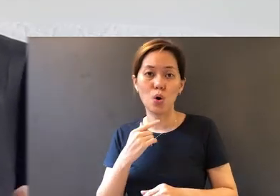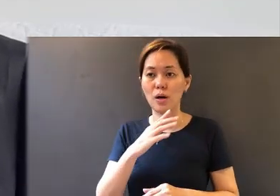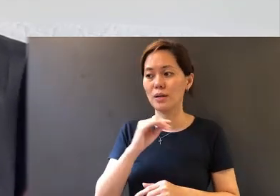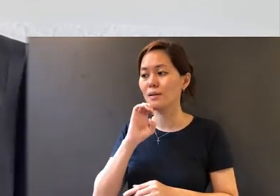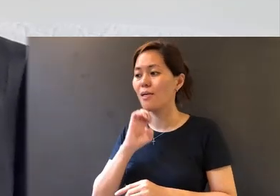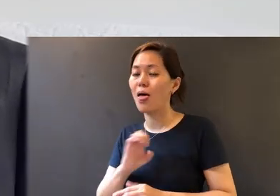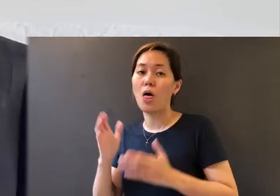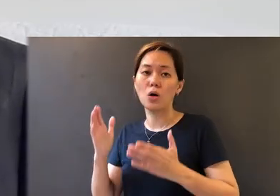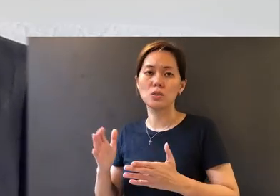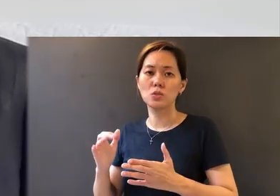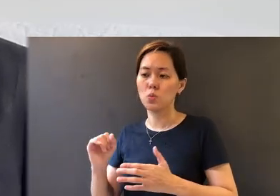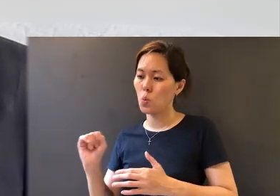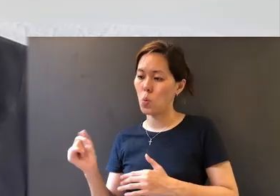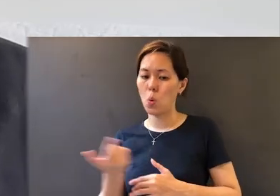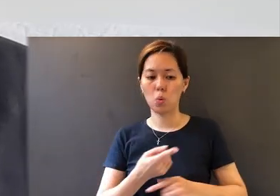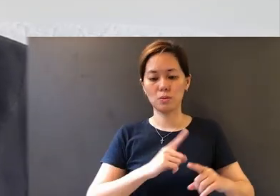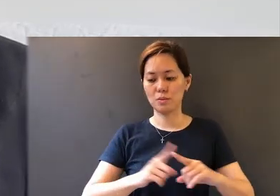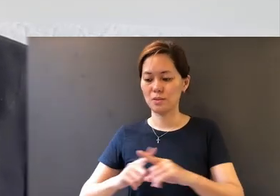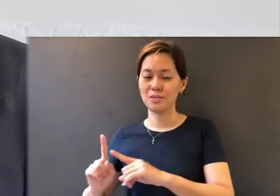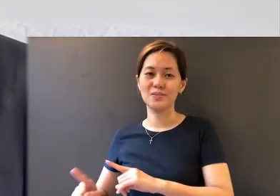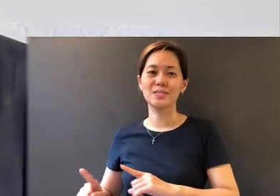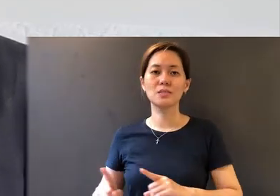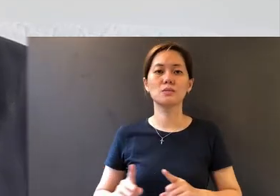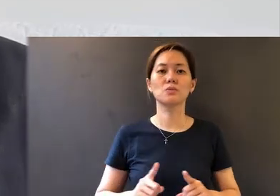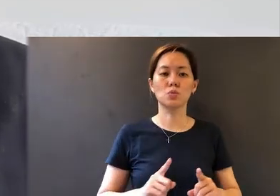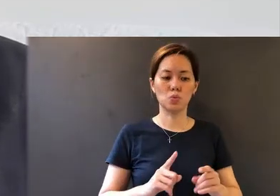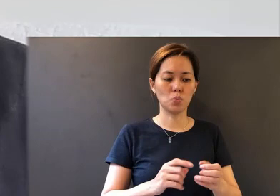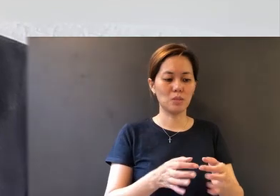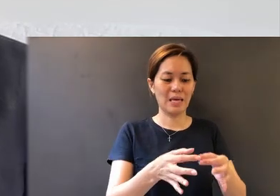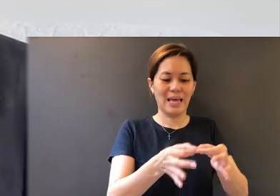will take turns in the following weeks to expand